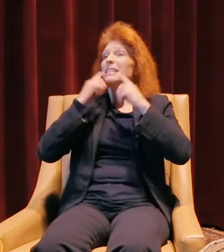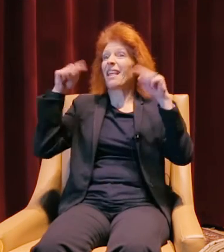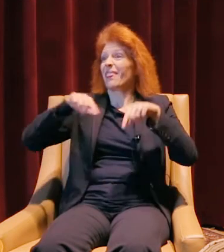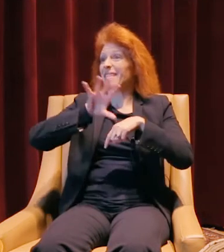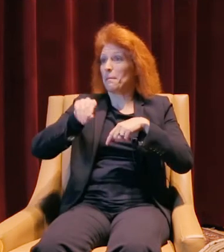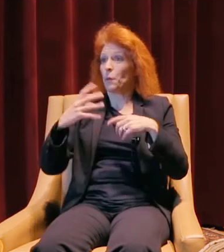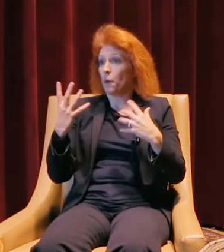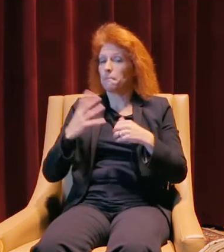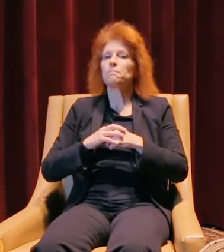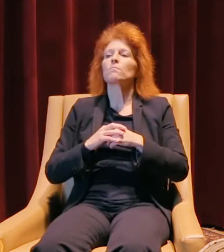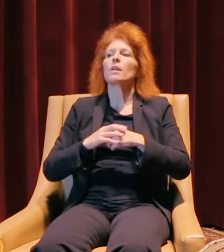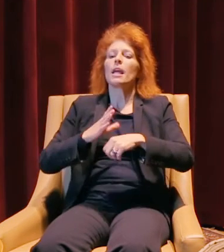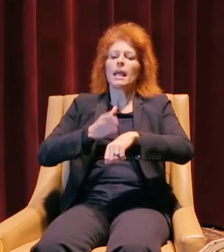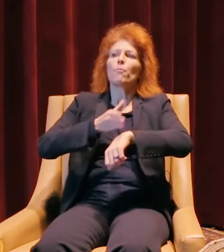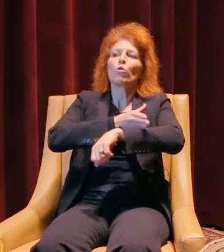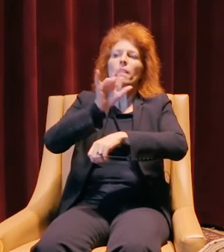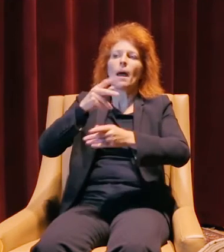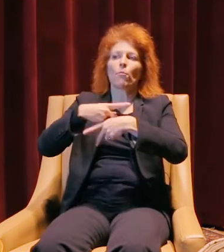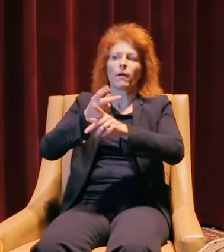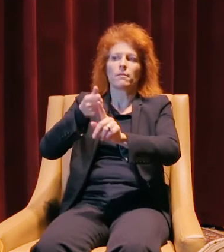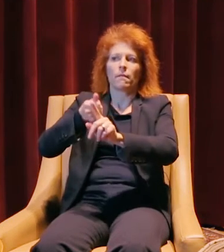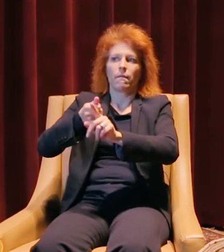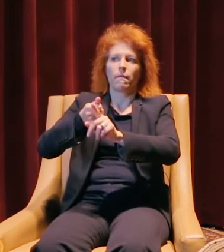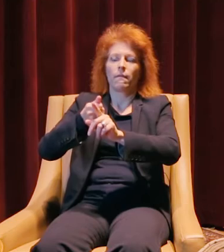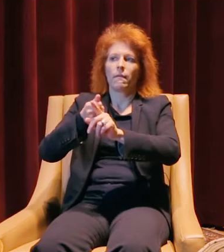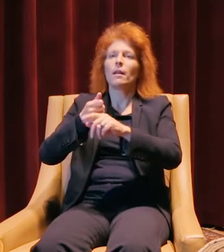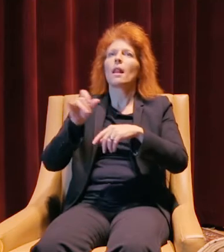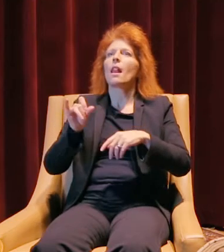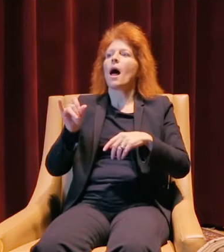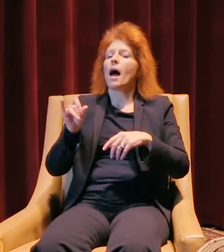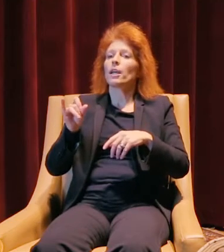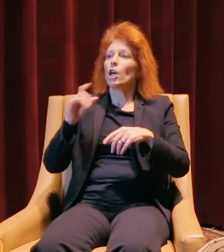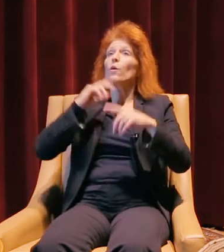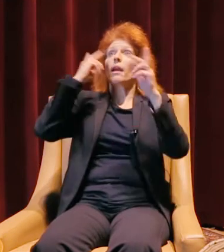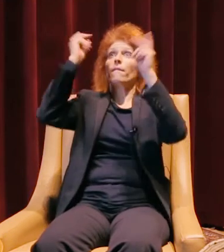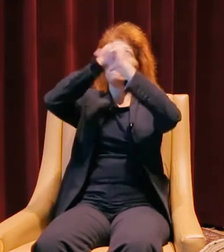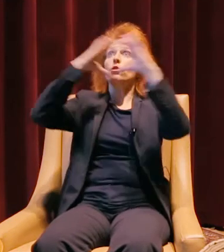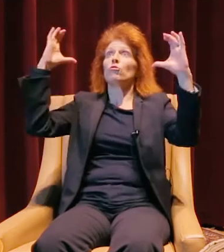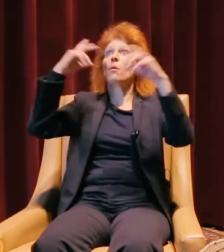are improving the product, and actually, when you envision the product originally,